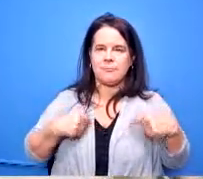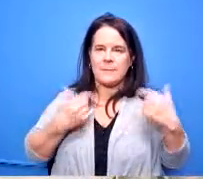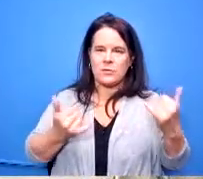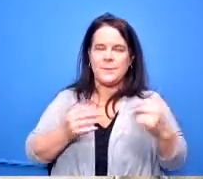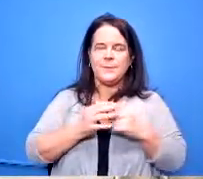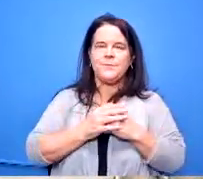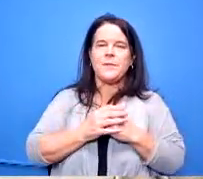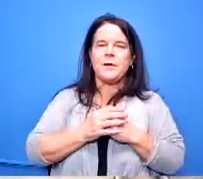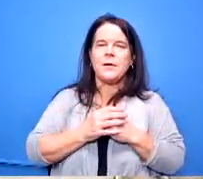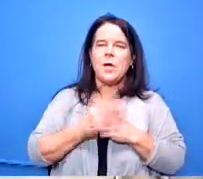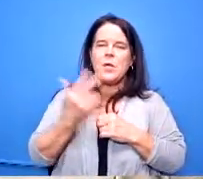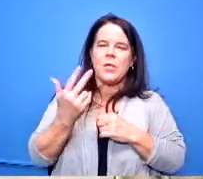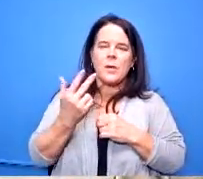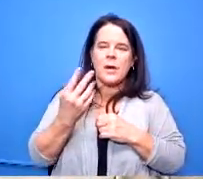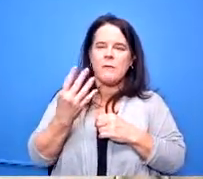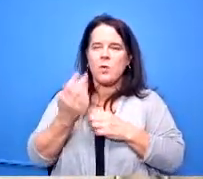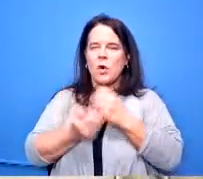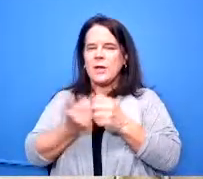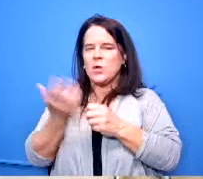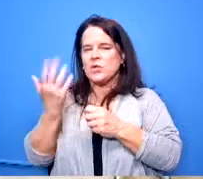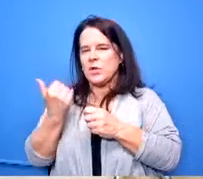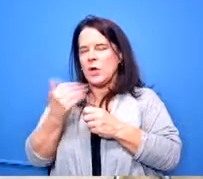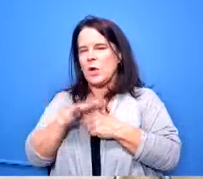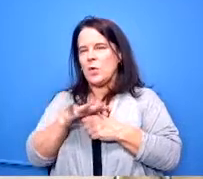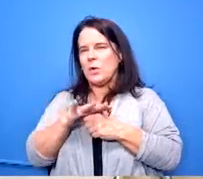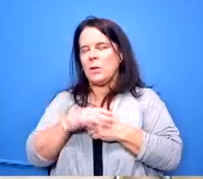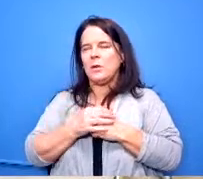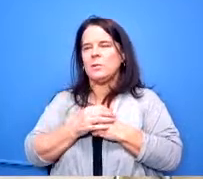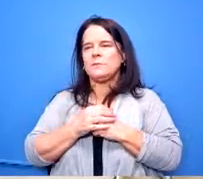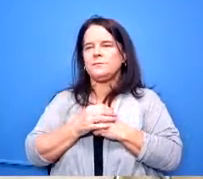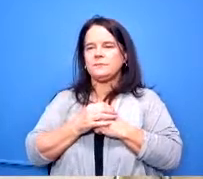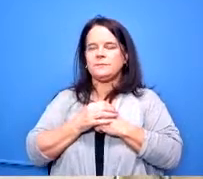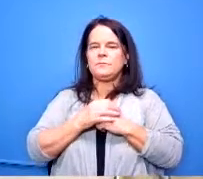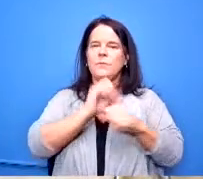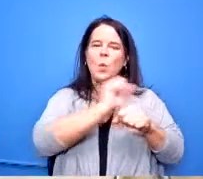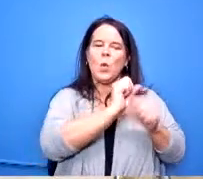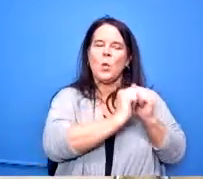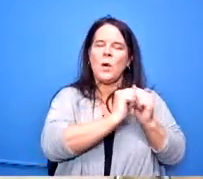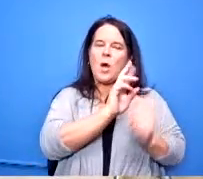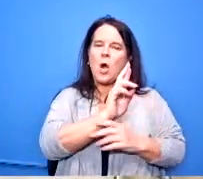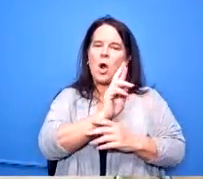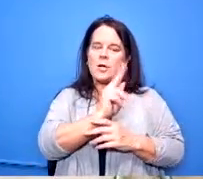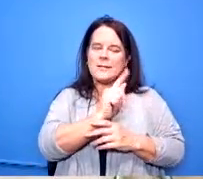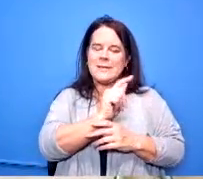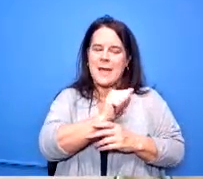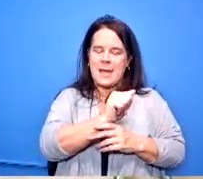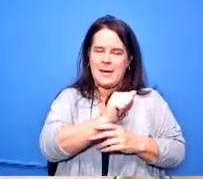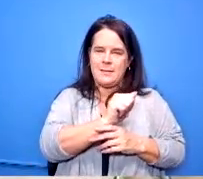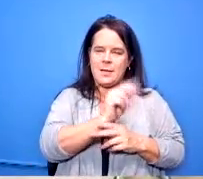three or four years ago was we um worked with rta to get the ls buses that used to run